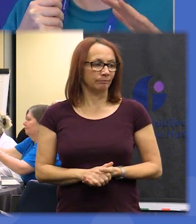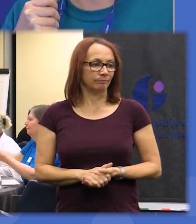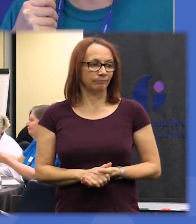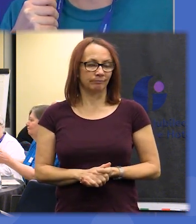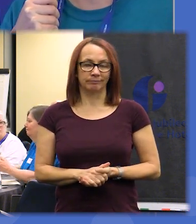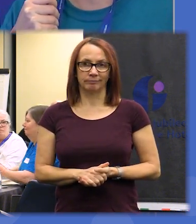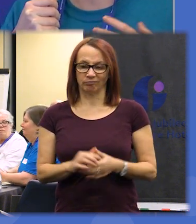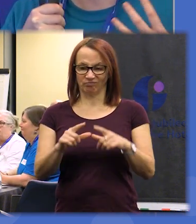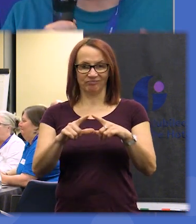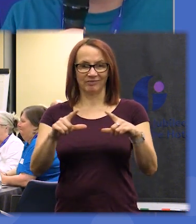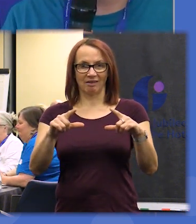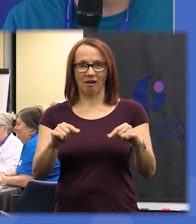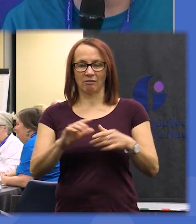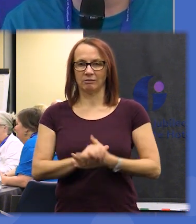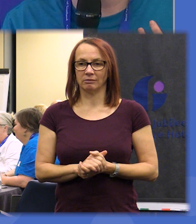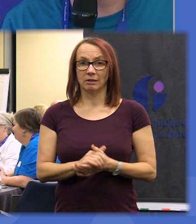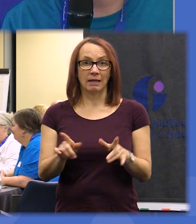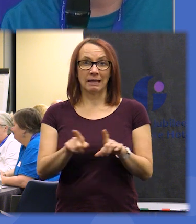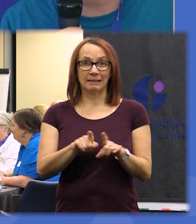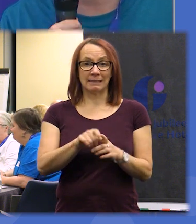of the statements that is on the same list that you have just been reviewing